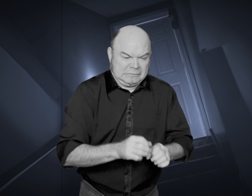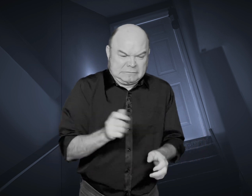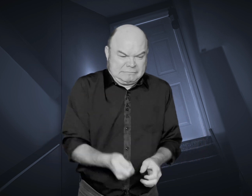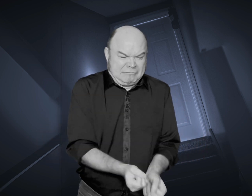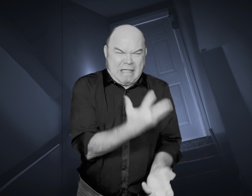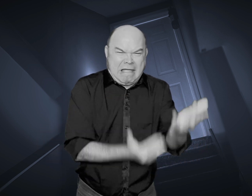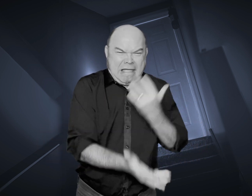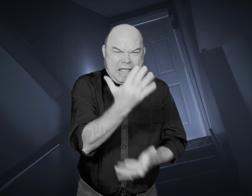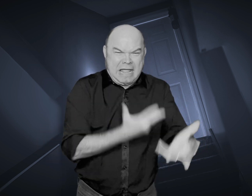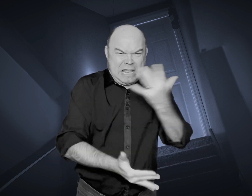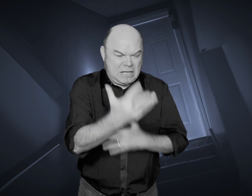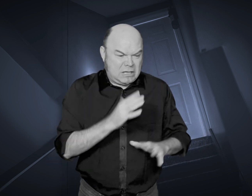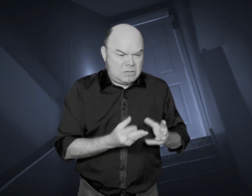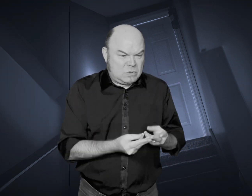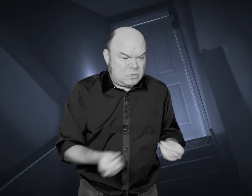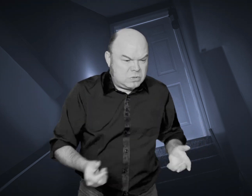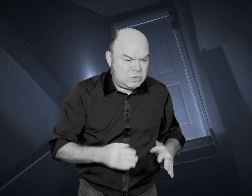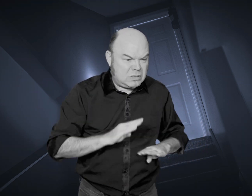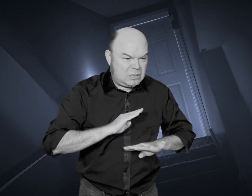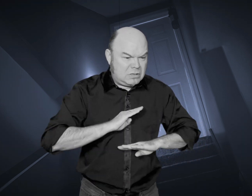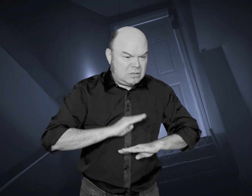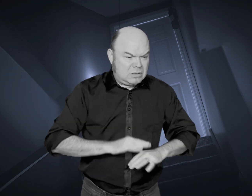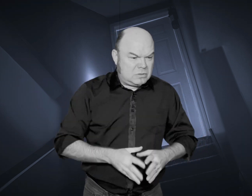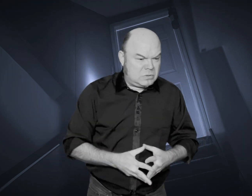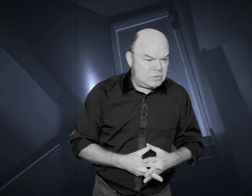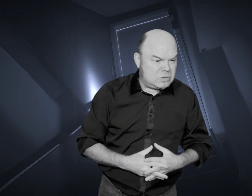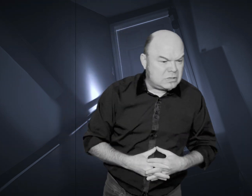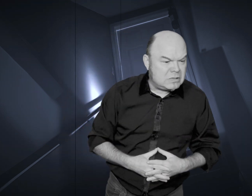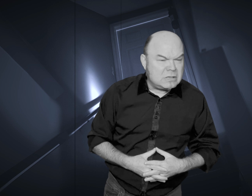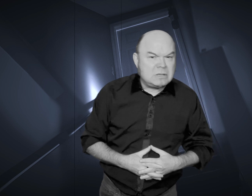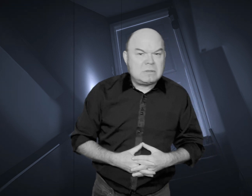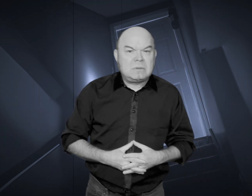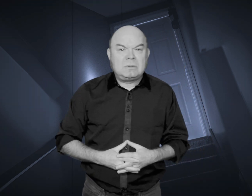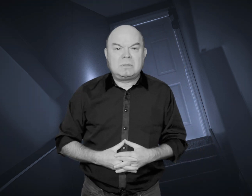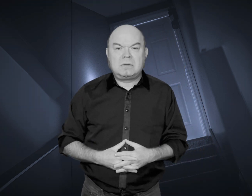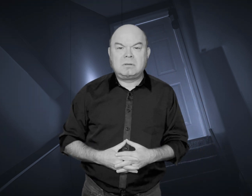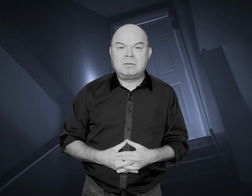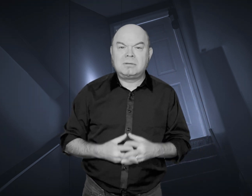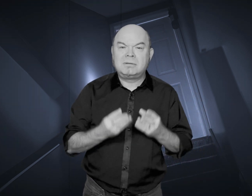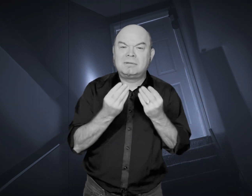As the dolls burned and broke into pieces, the father sighed in relief.